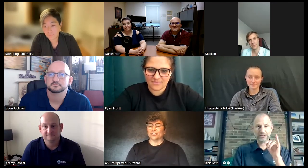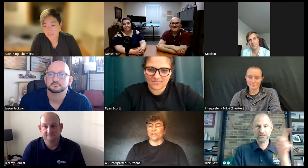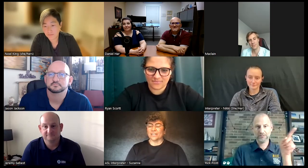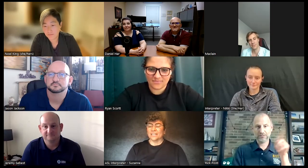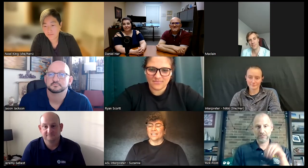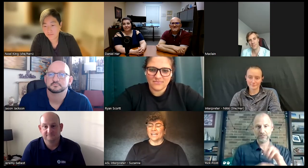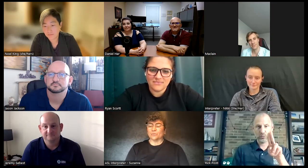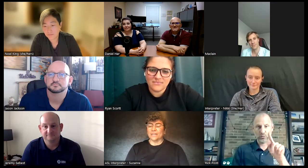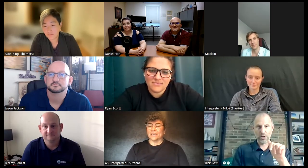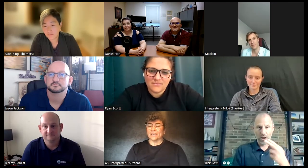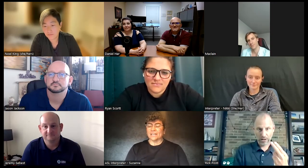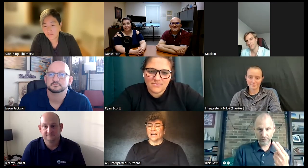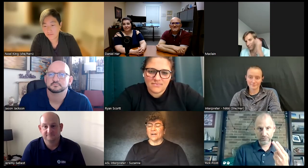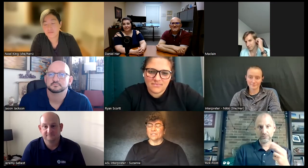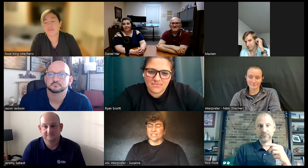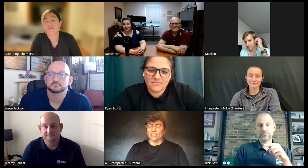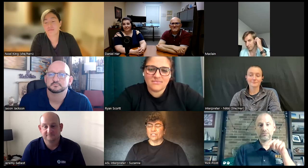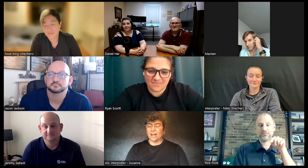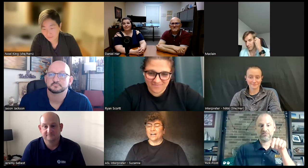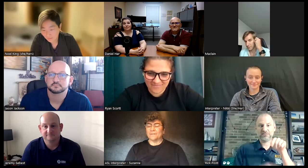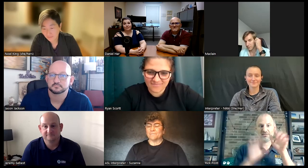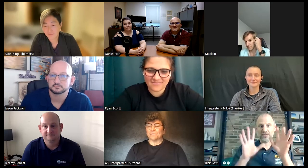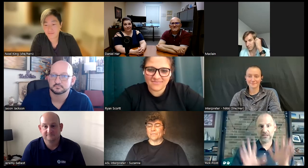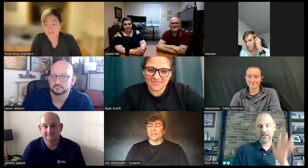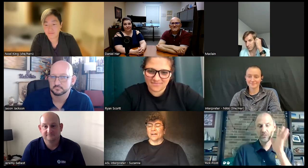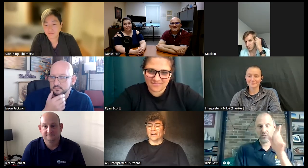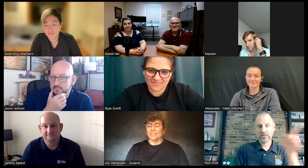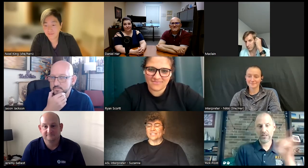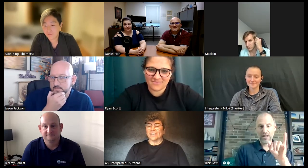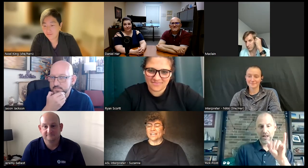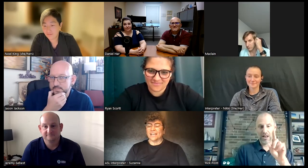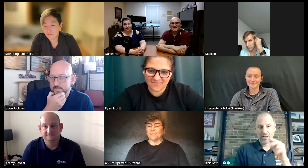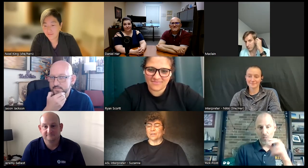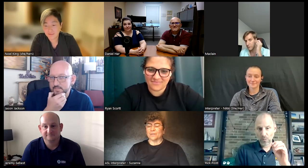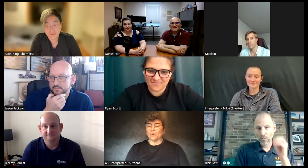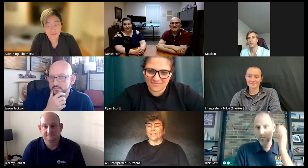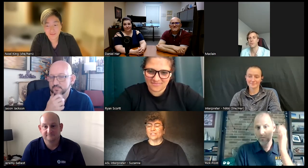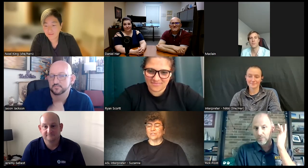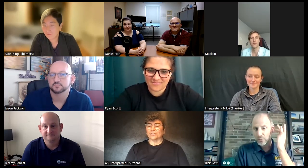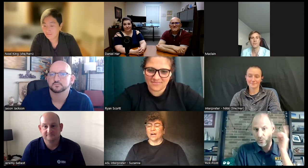country last week I was in Utah uh this Sunday I'm going to be going to